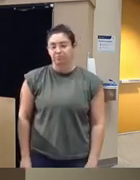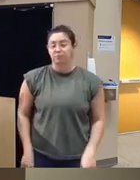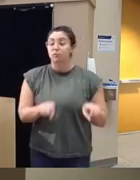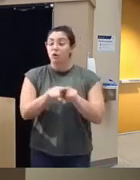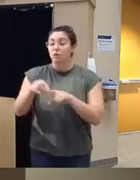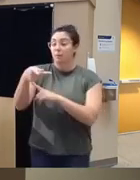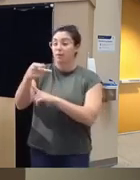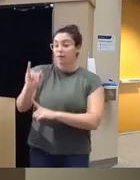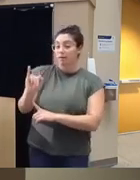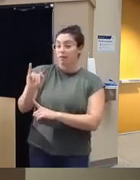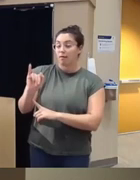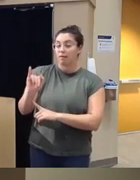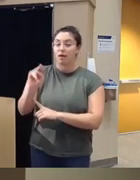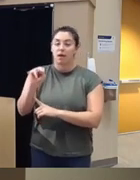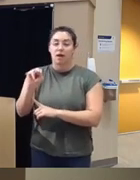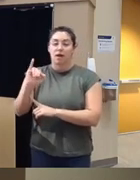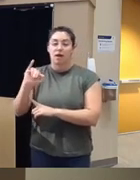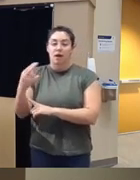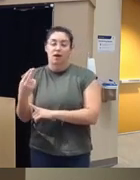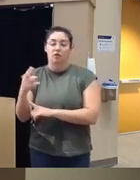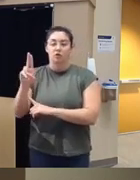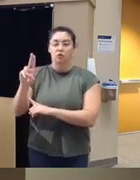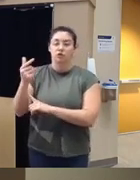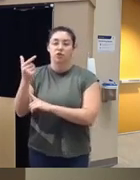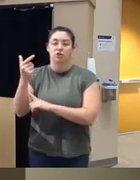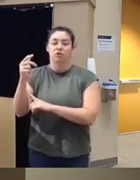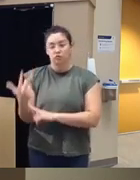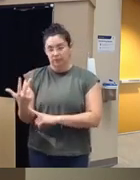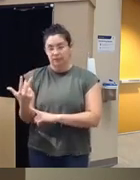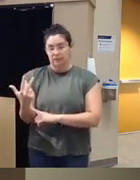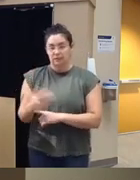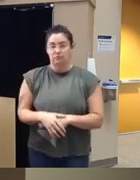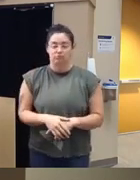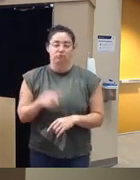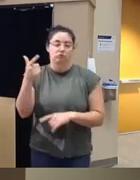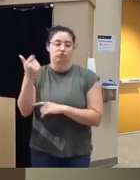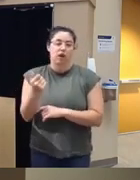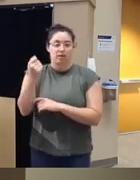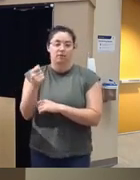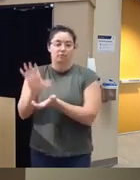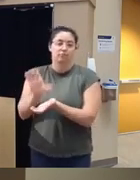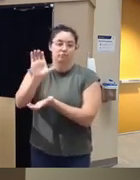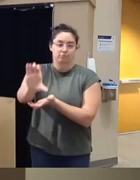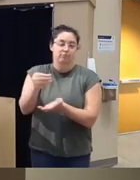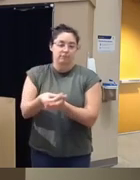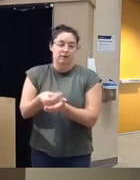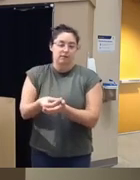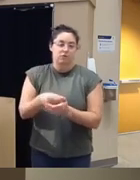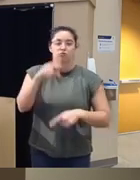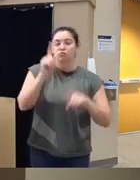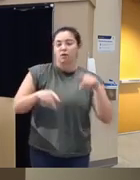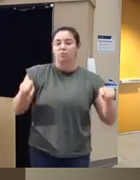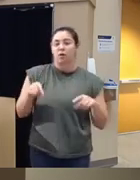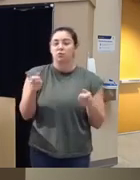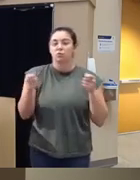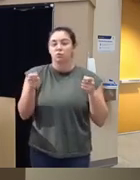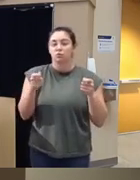pi of the NIH ug3 Grant this is the $4.7 million Grant titled a randomized control trial of digital